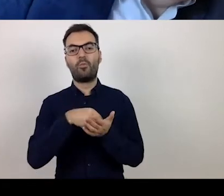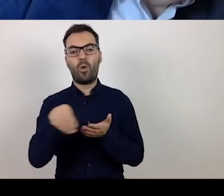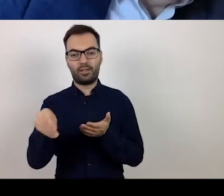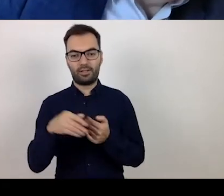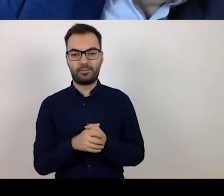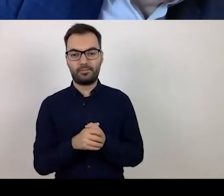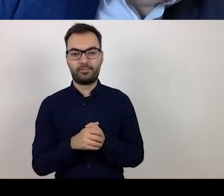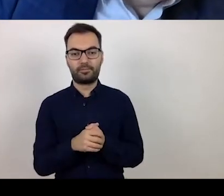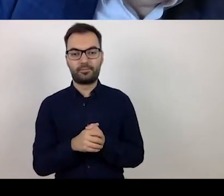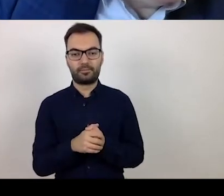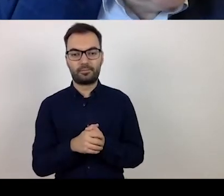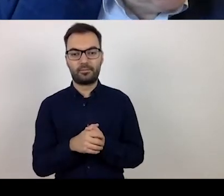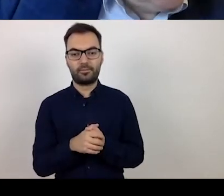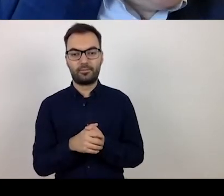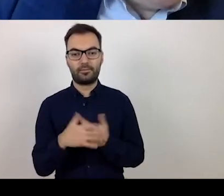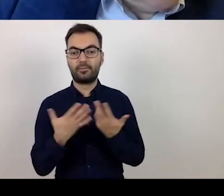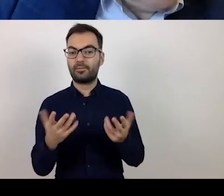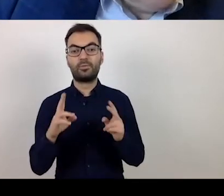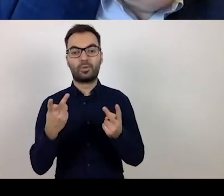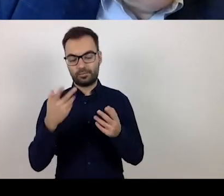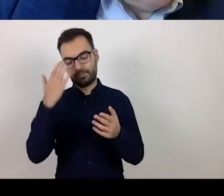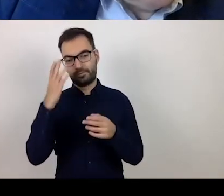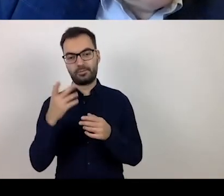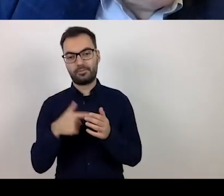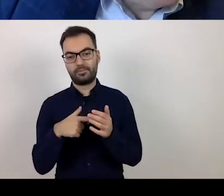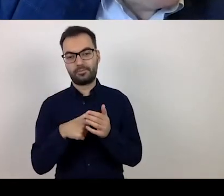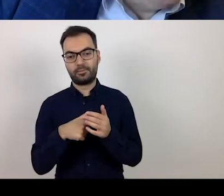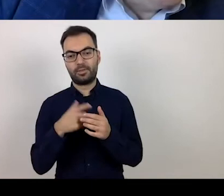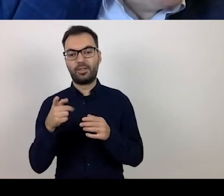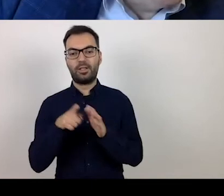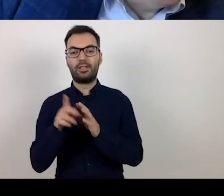to the tax office, to the Social Insurance Office.